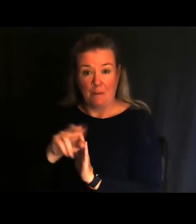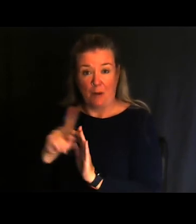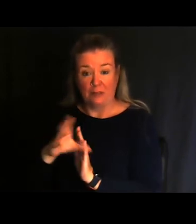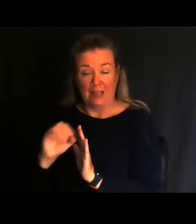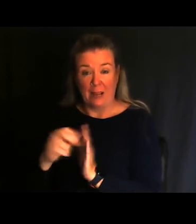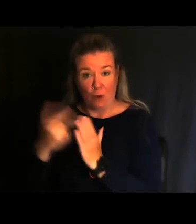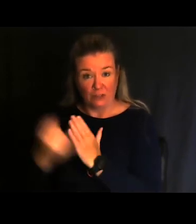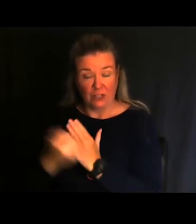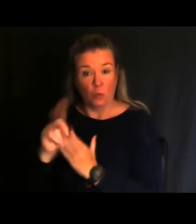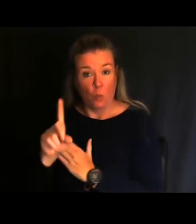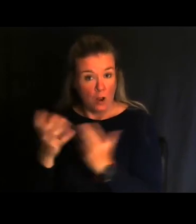One is Ocqueoc Falls.